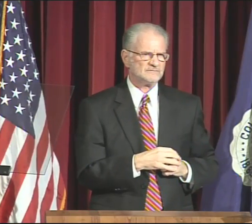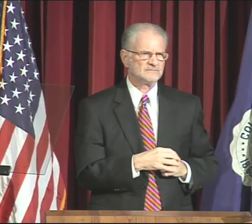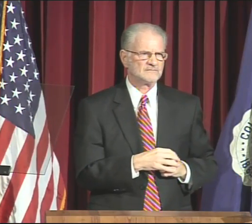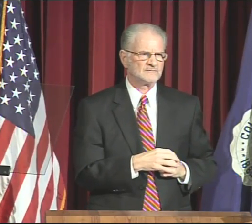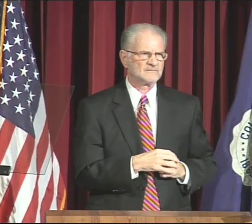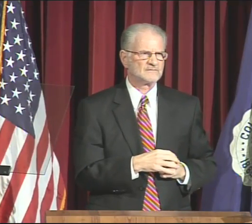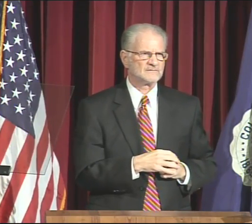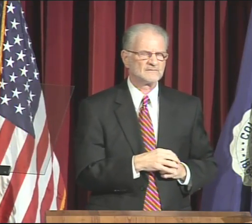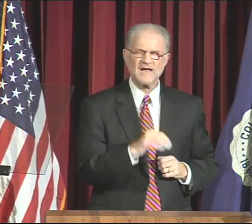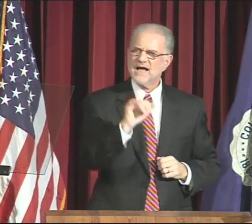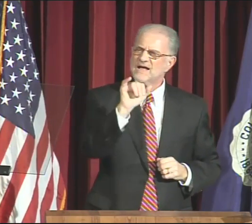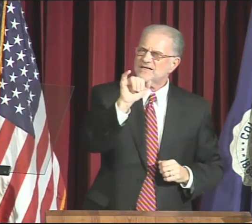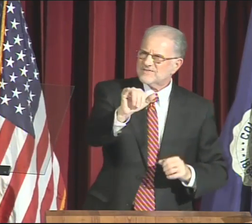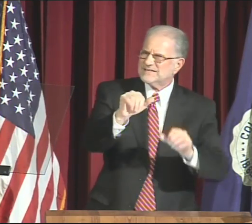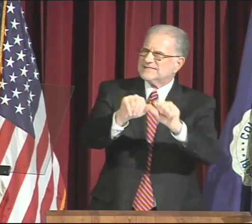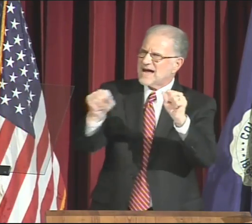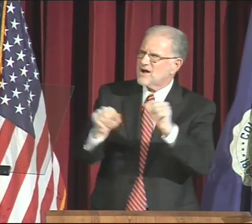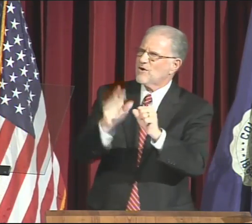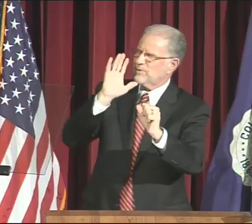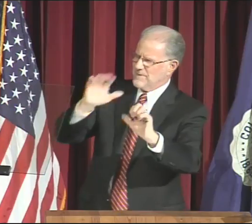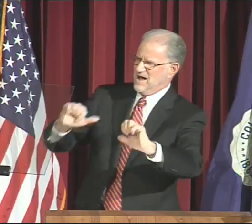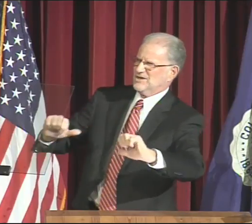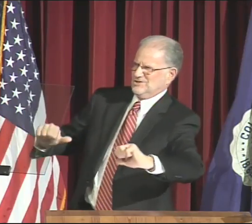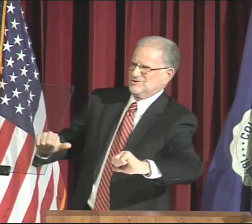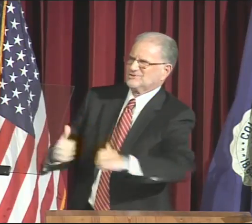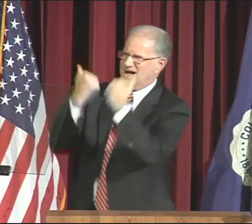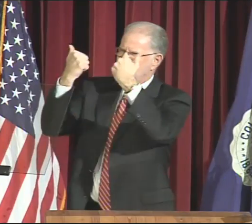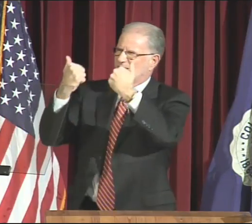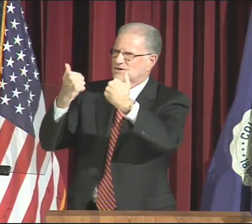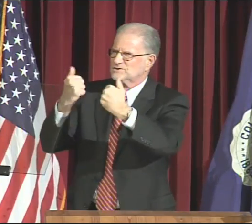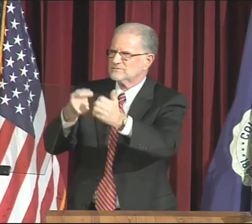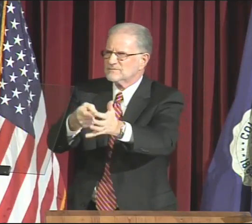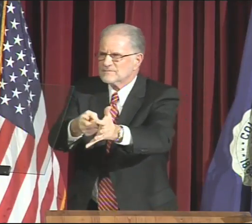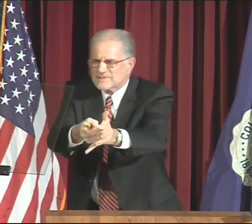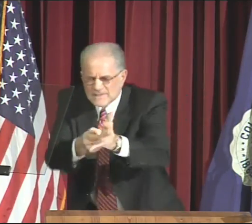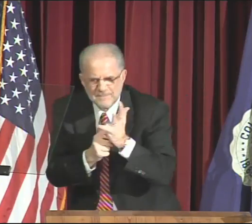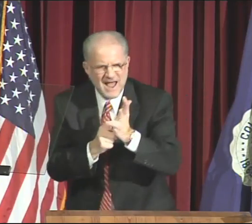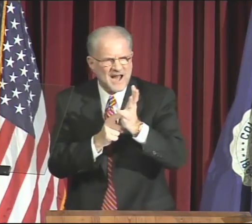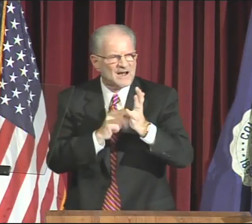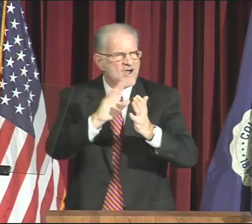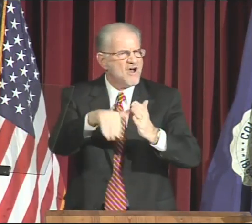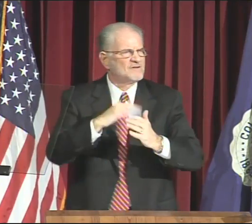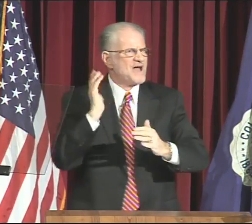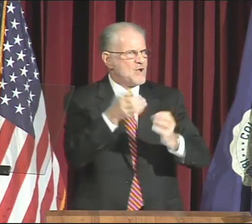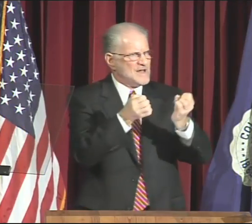for student learning and development.